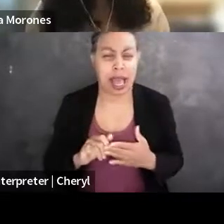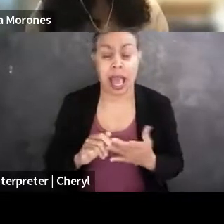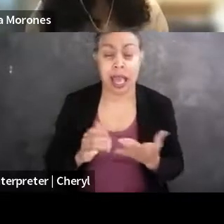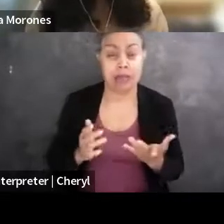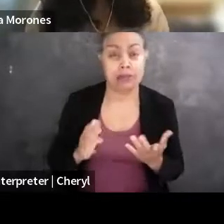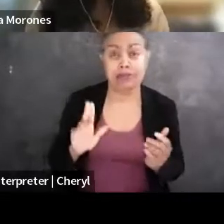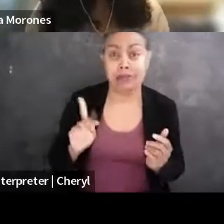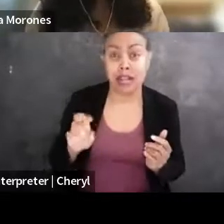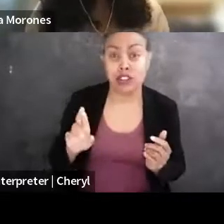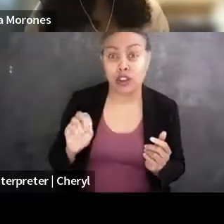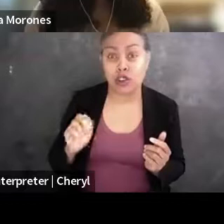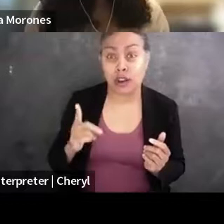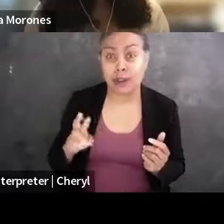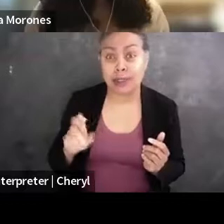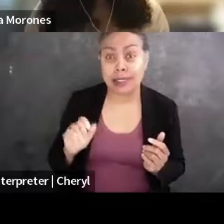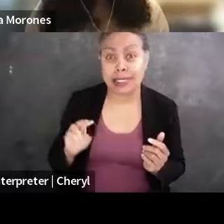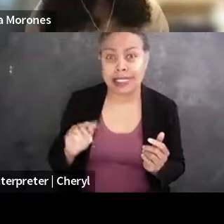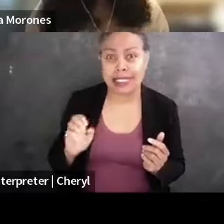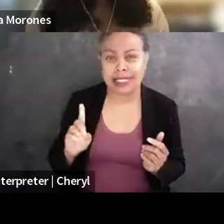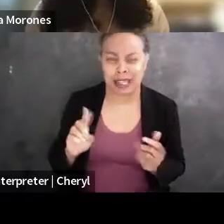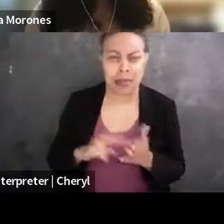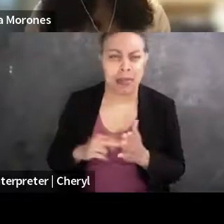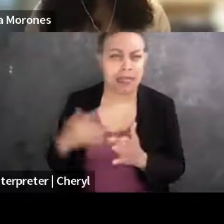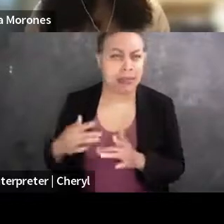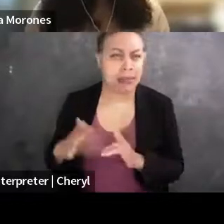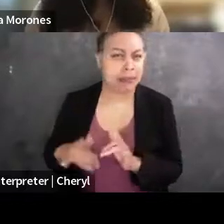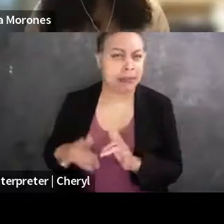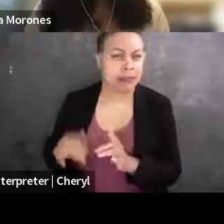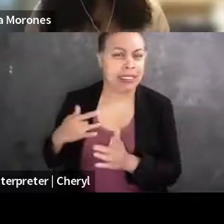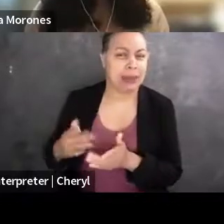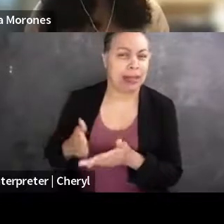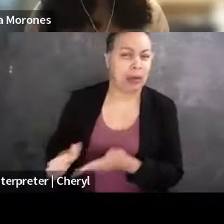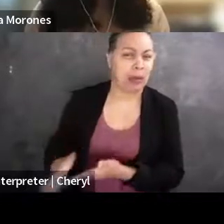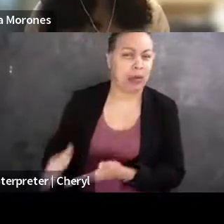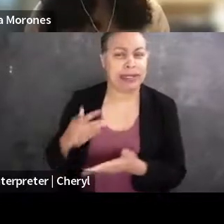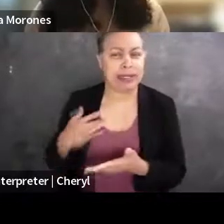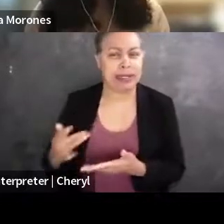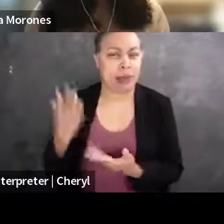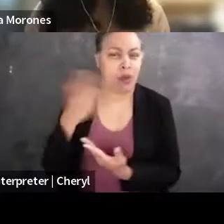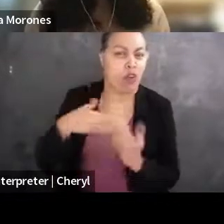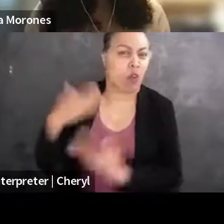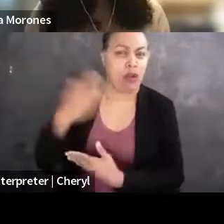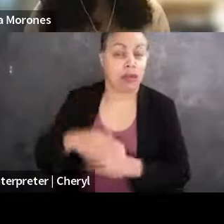that have been traditionally historically excluded from First Amendment law, how student debt,